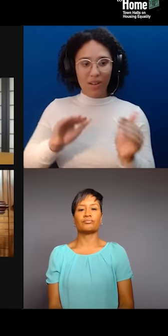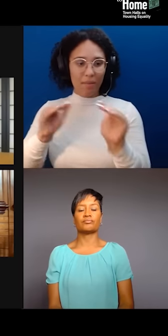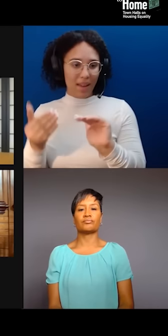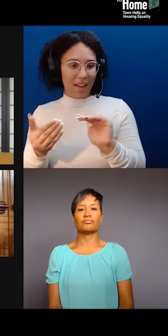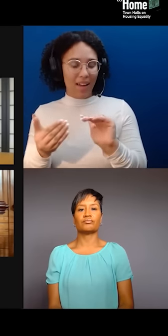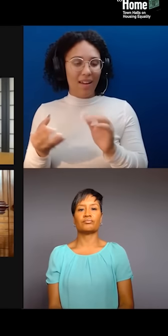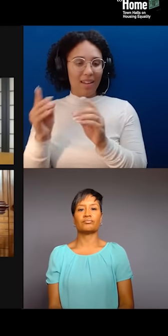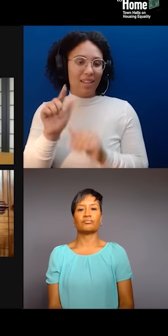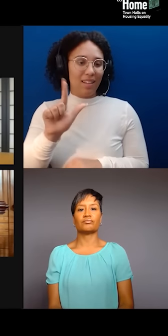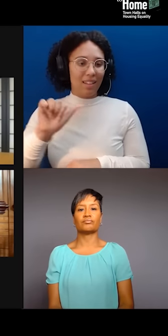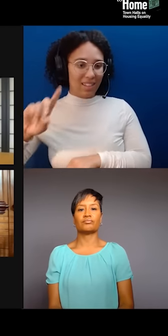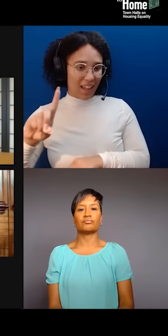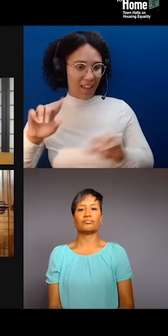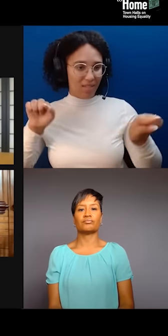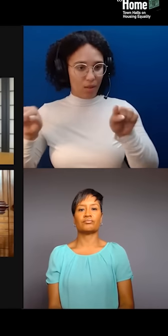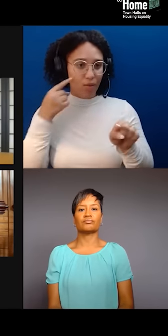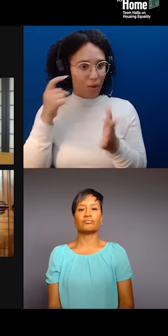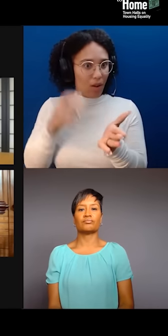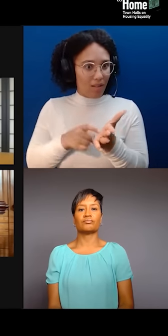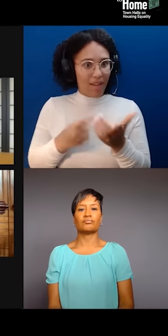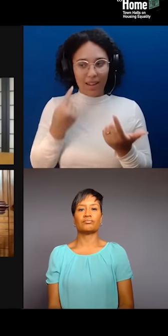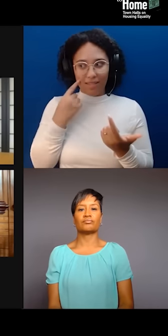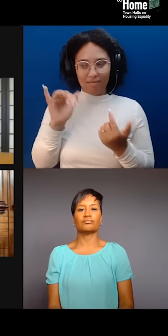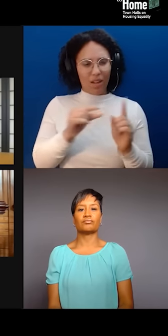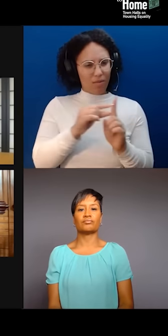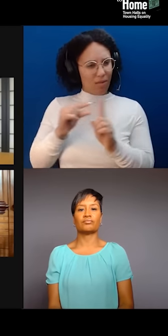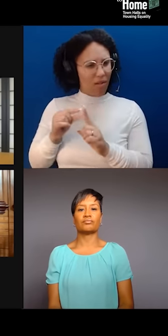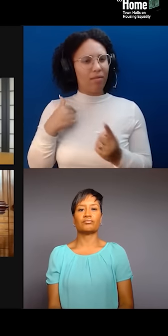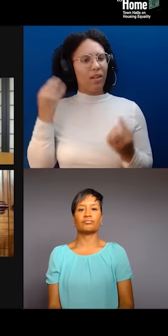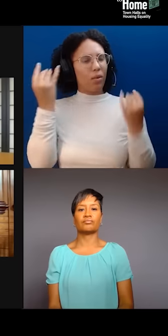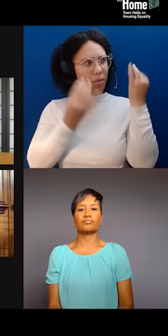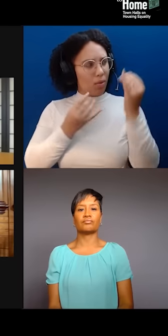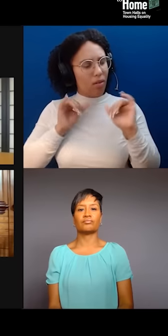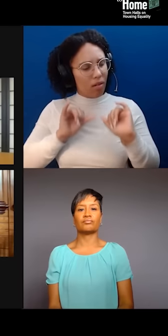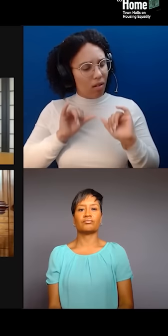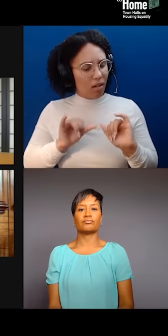And I think for a lot of us who do this work, speaking of bringing our multiple, you know,